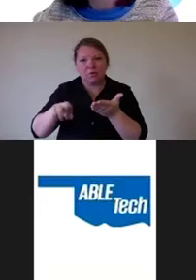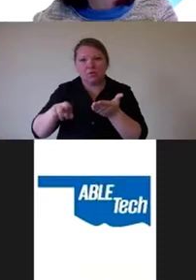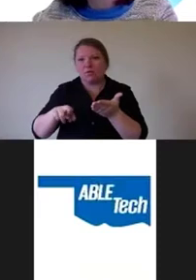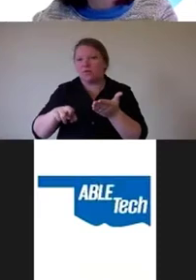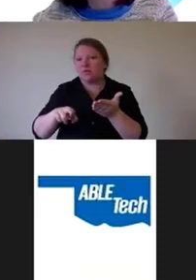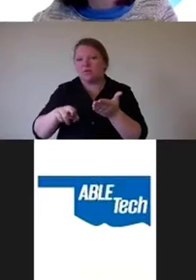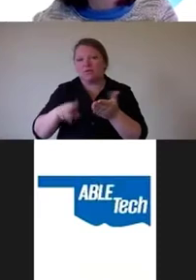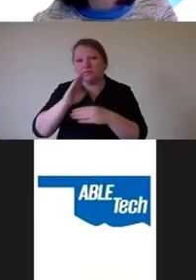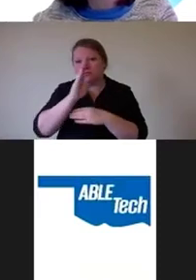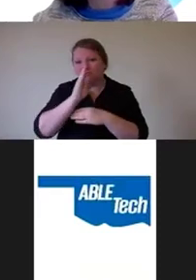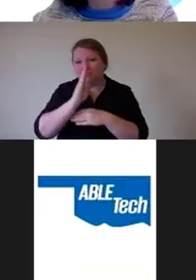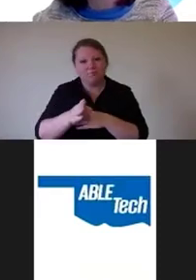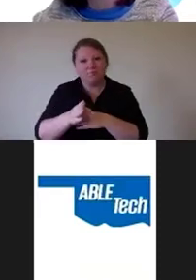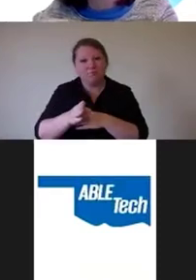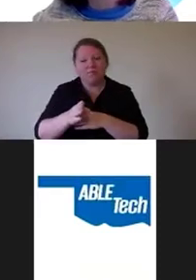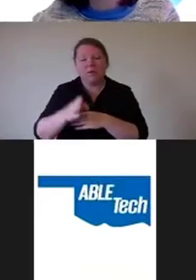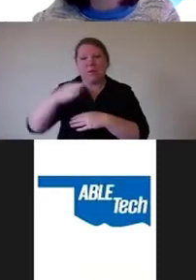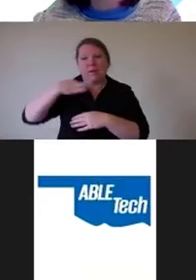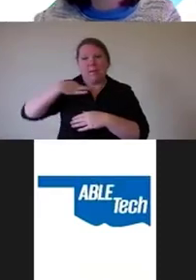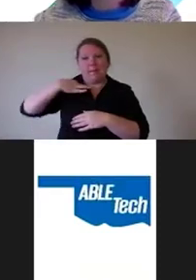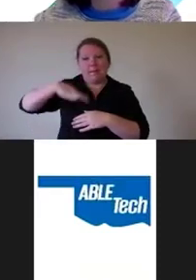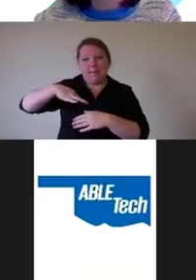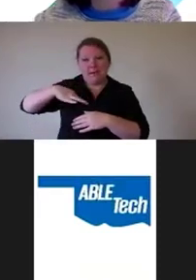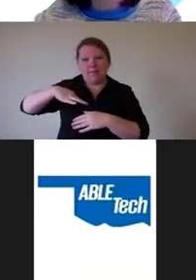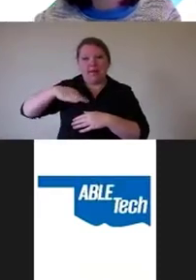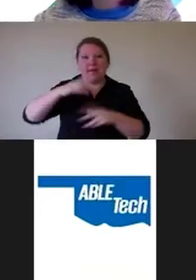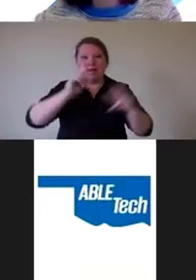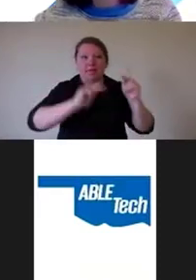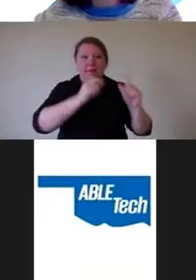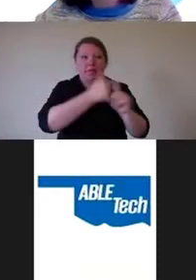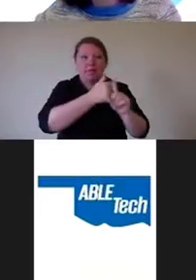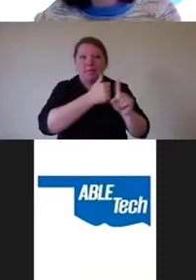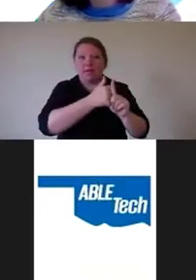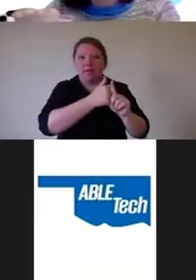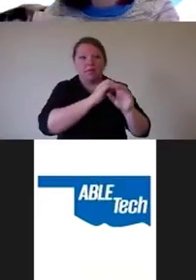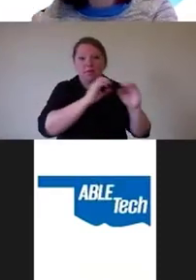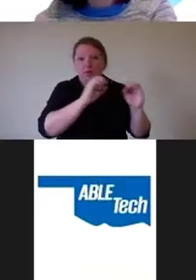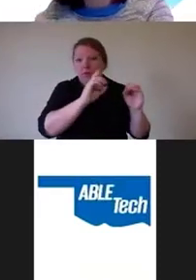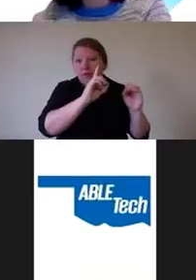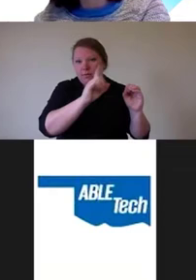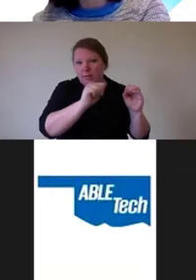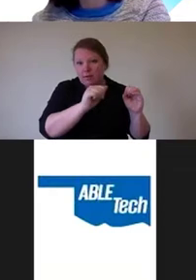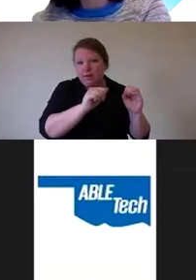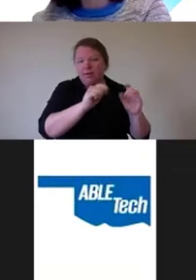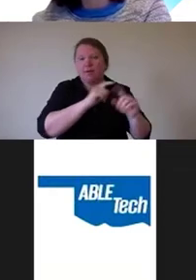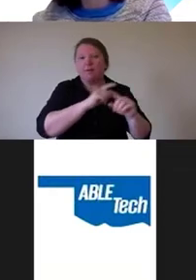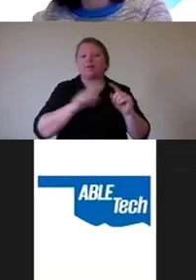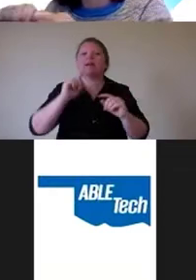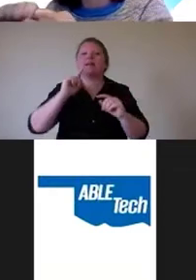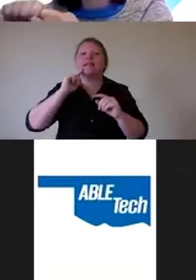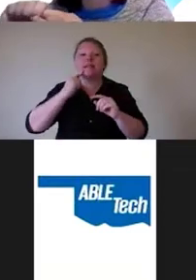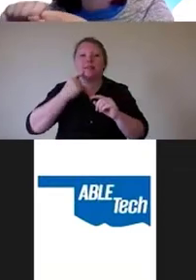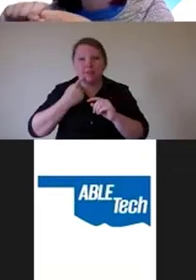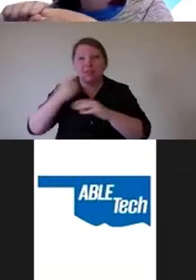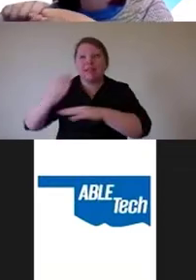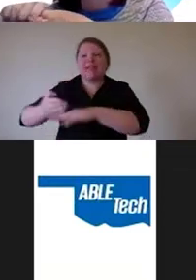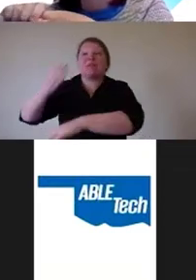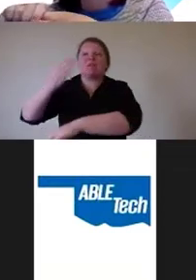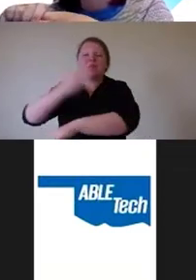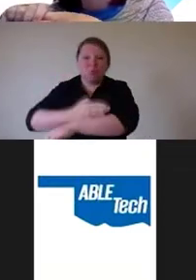You're benefiting both people without disabilities, but you're drastically improving the experience for people with disabilities.